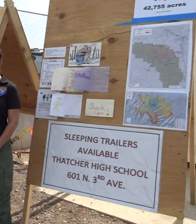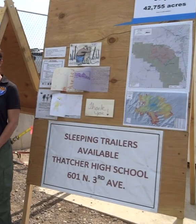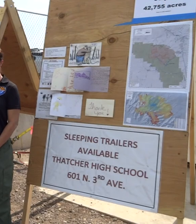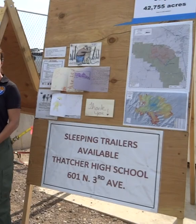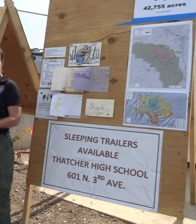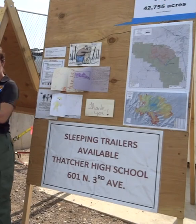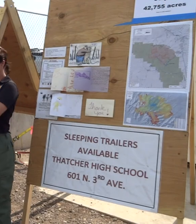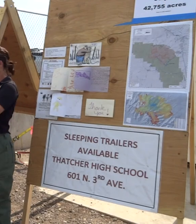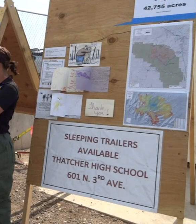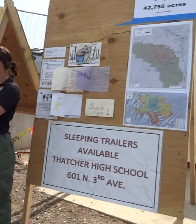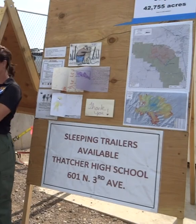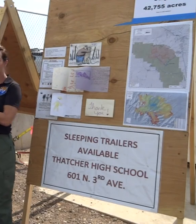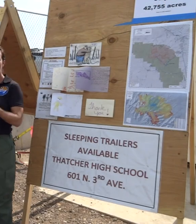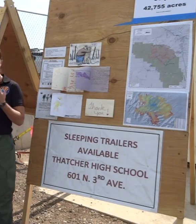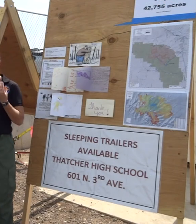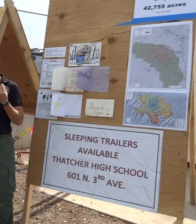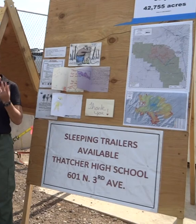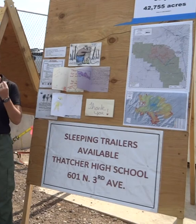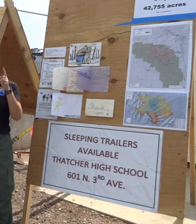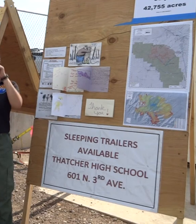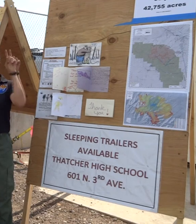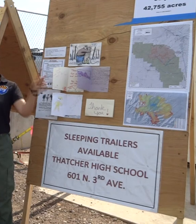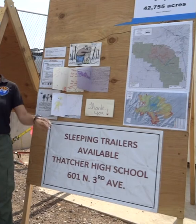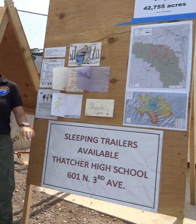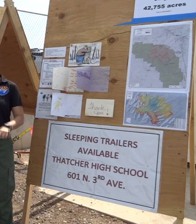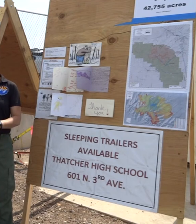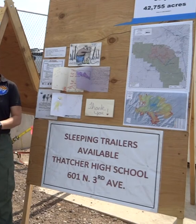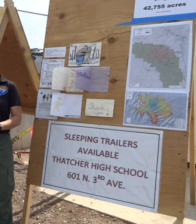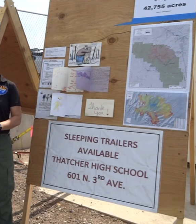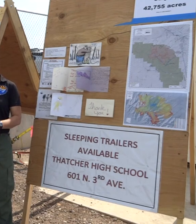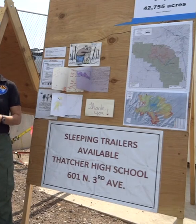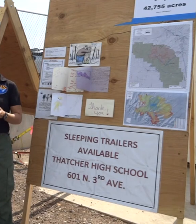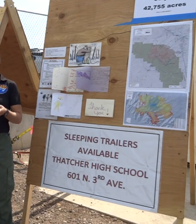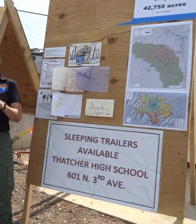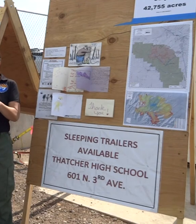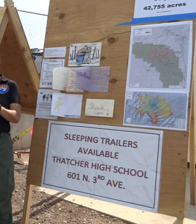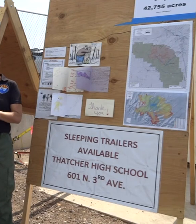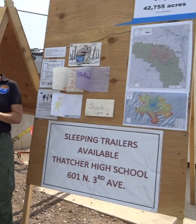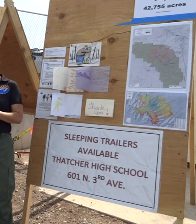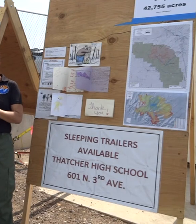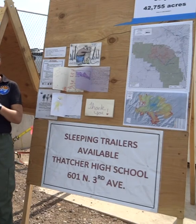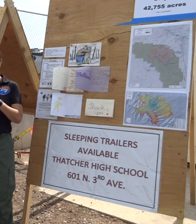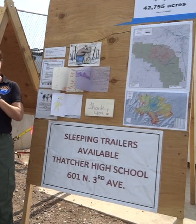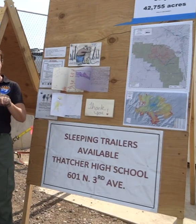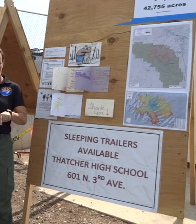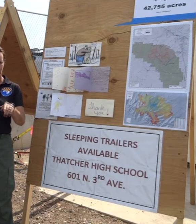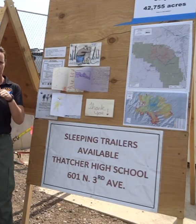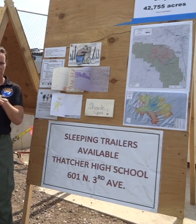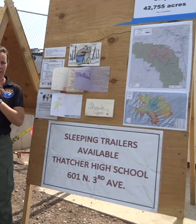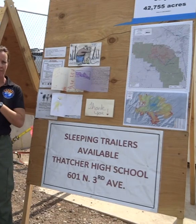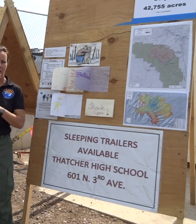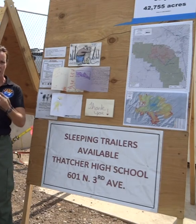Behind me is the information board. As the firefighters line up to eat they will look at the information